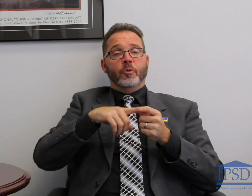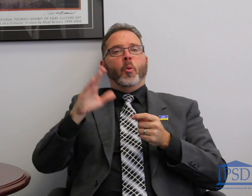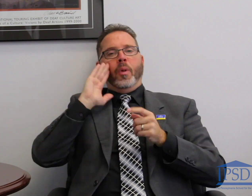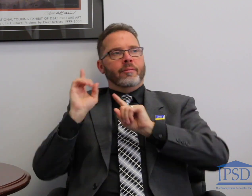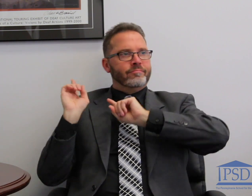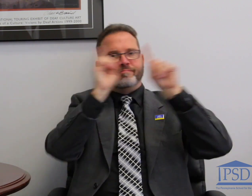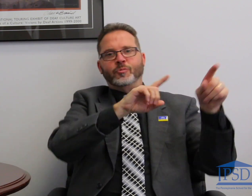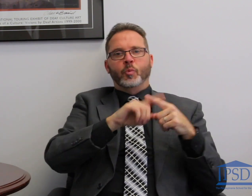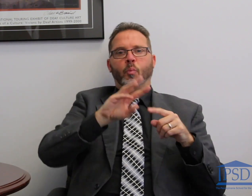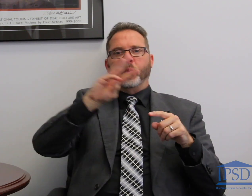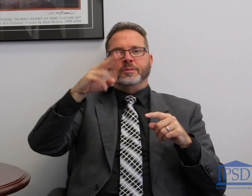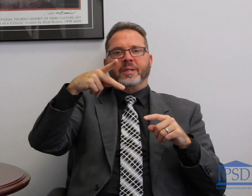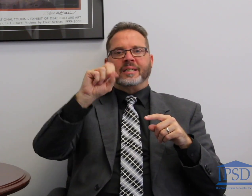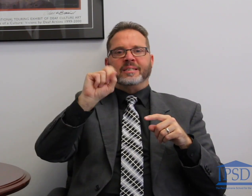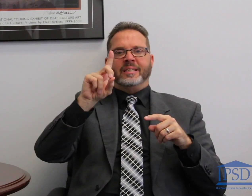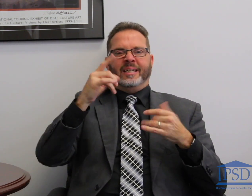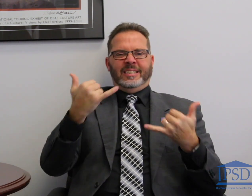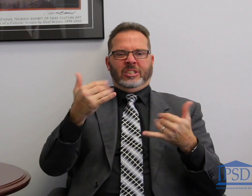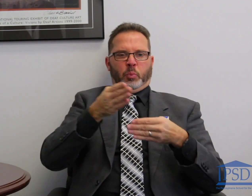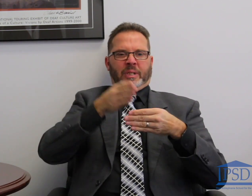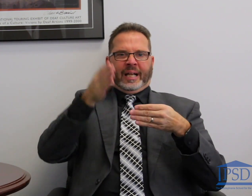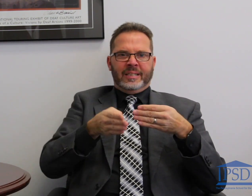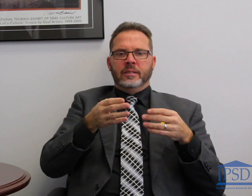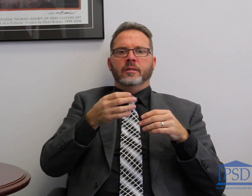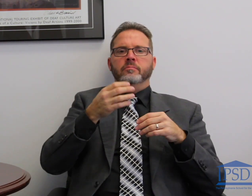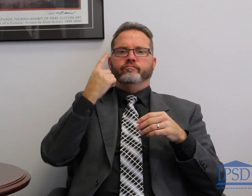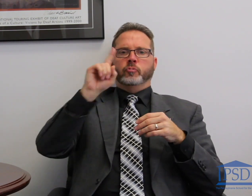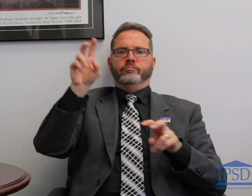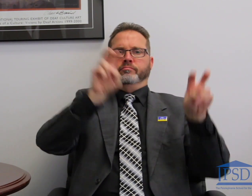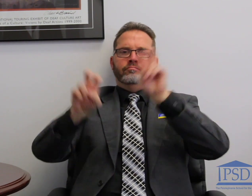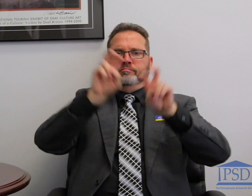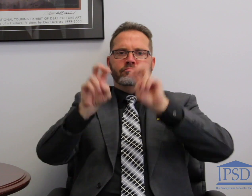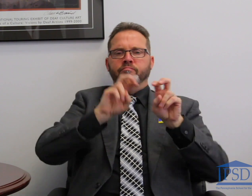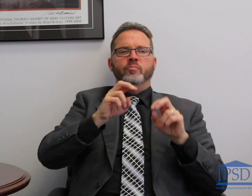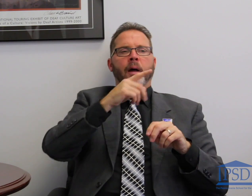going to WPSD this weekend to participate in the Mid American